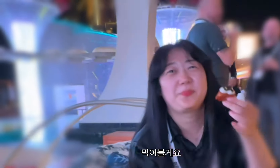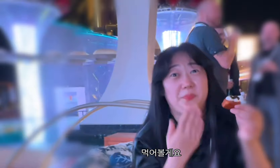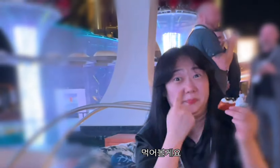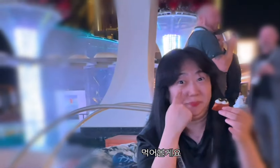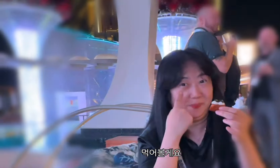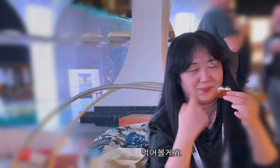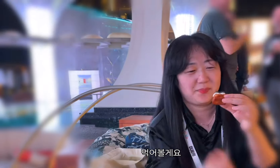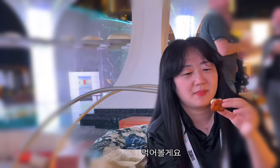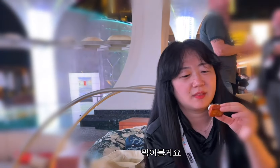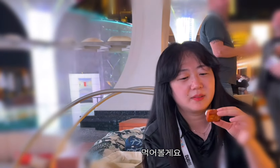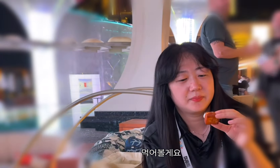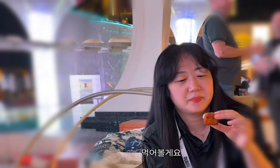I'll try it.